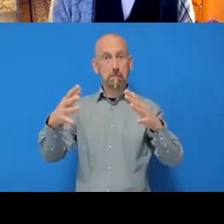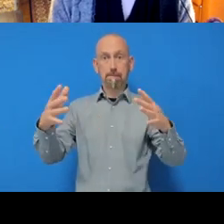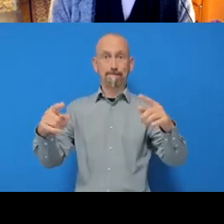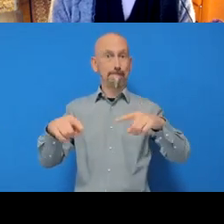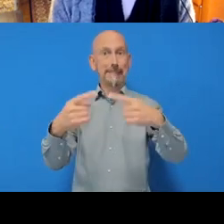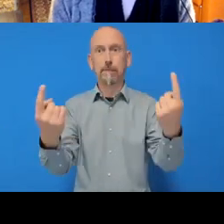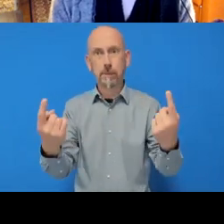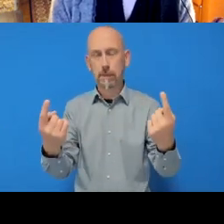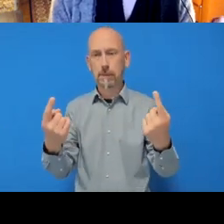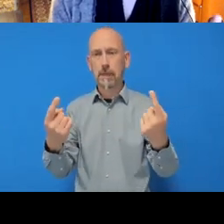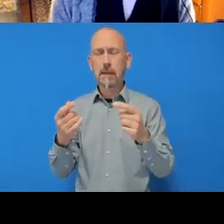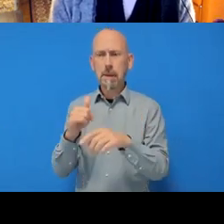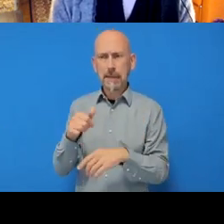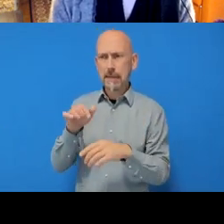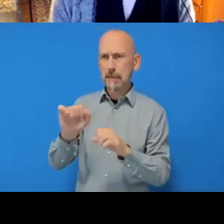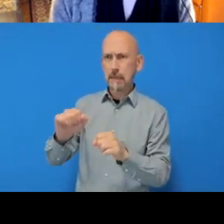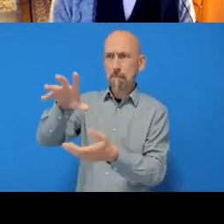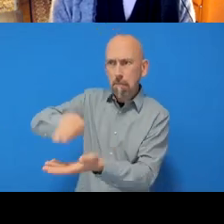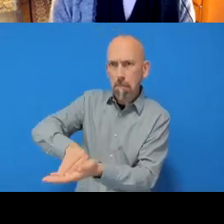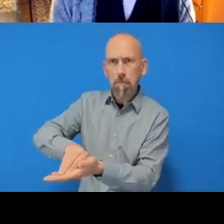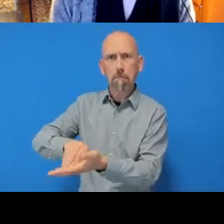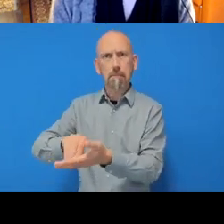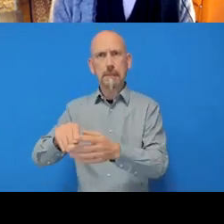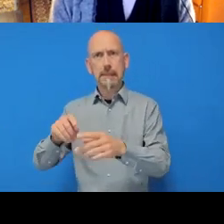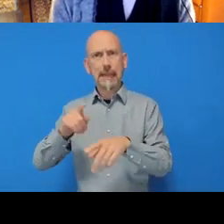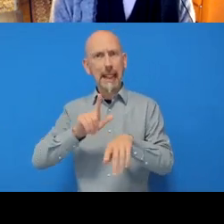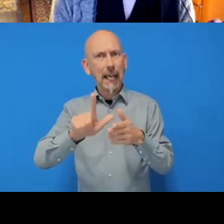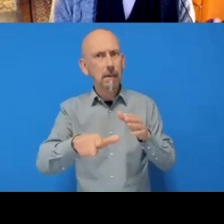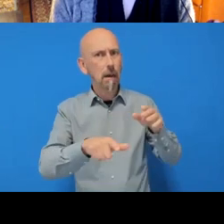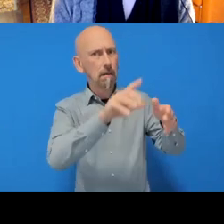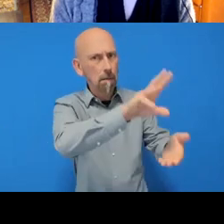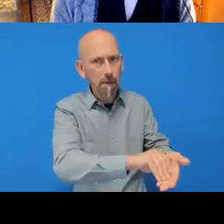it doesn't fit together very well. And you have to figure out how to resolve that.